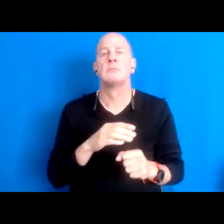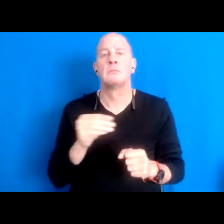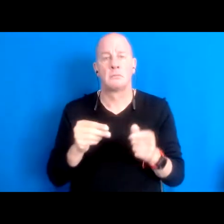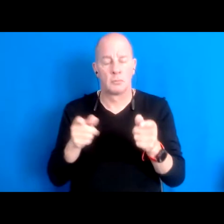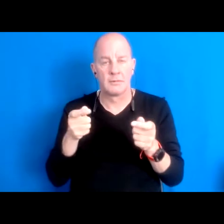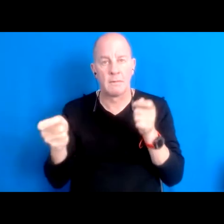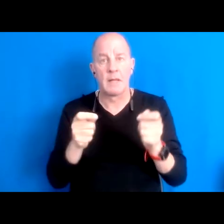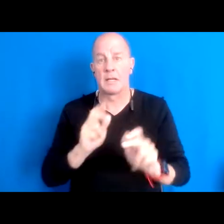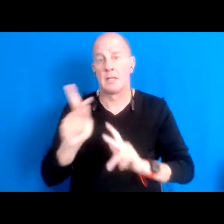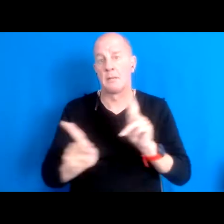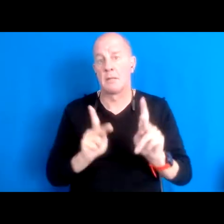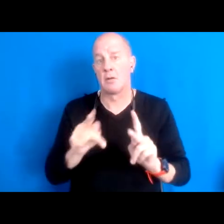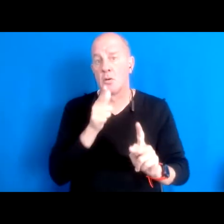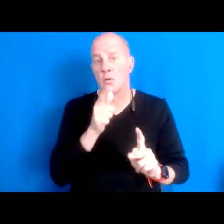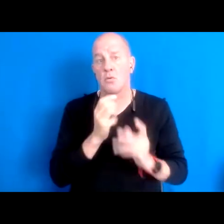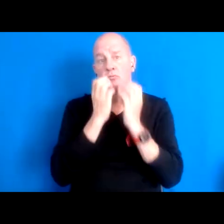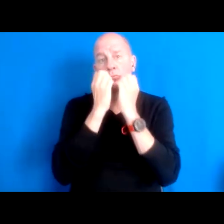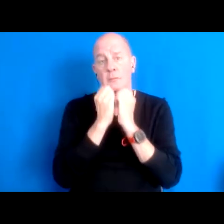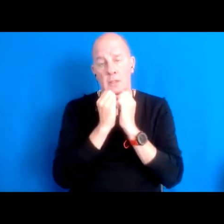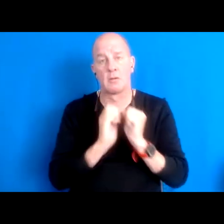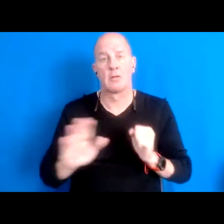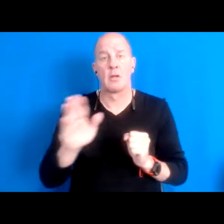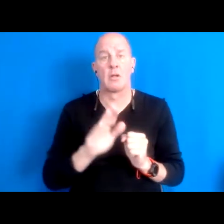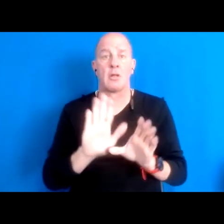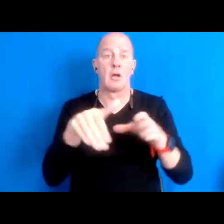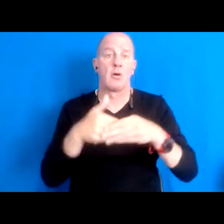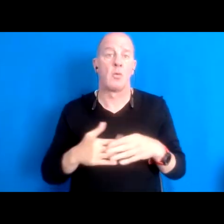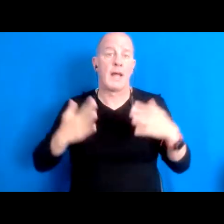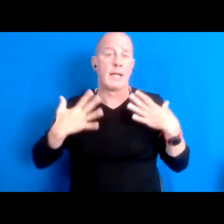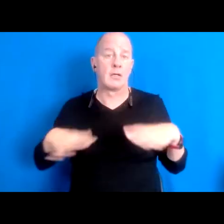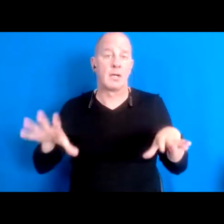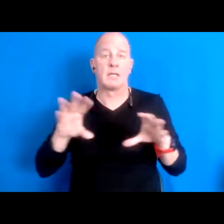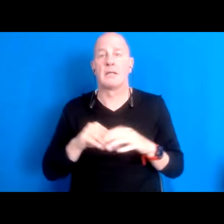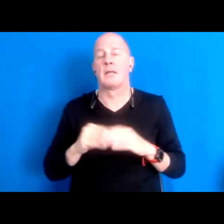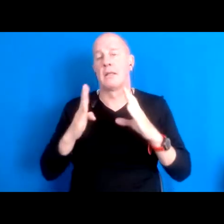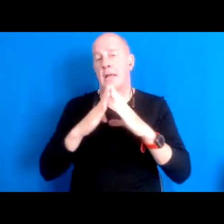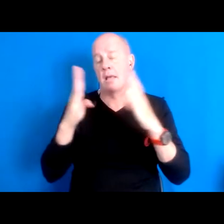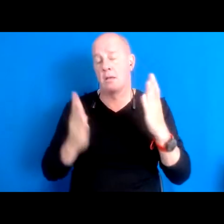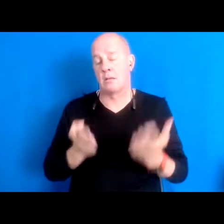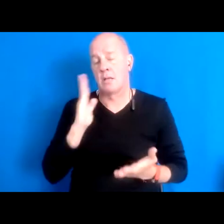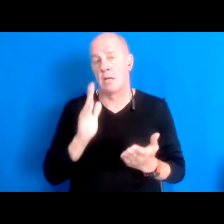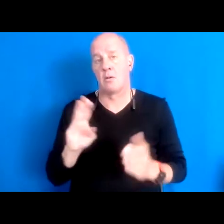15:43:38 who care about you know their wedding dress in their house that might burn all of